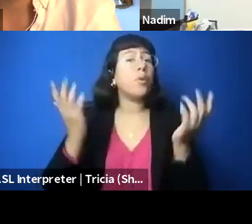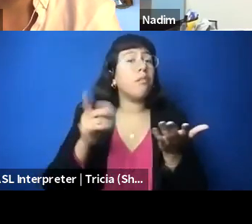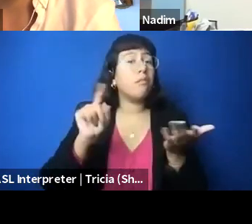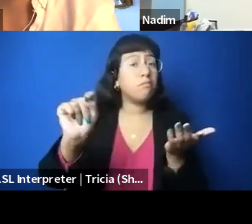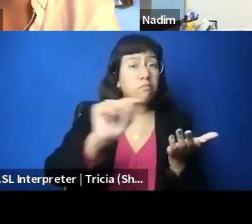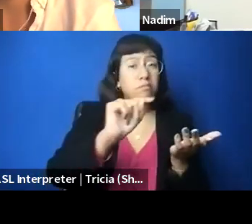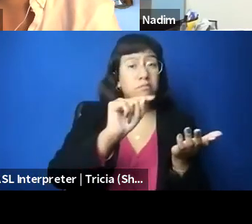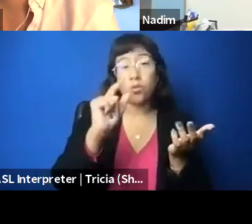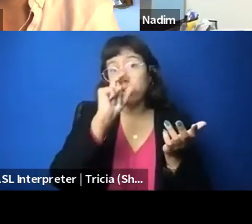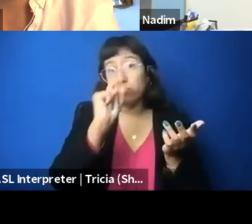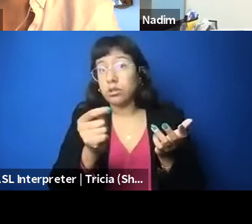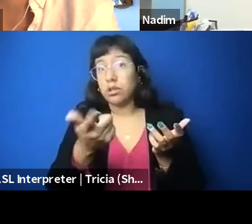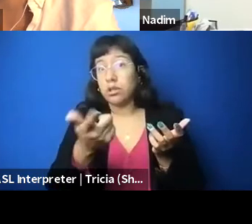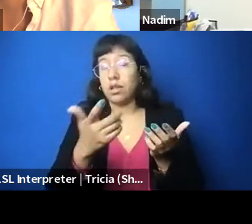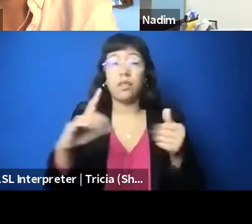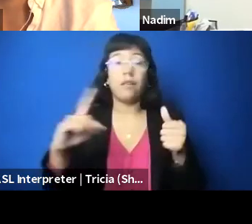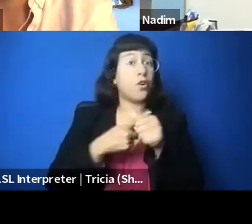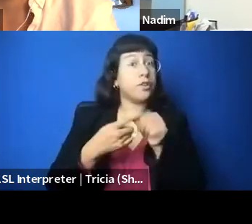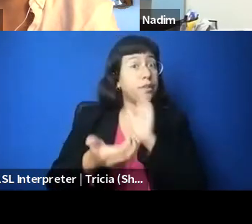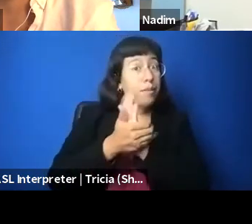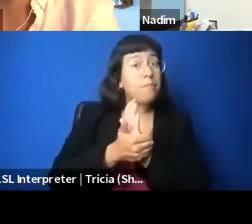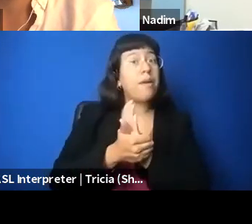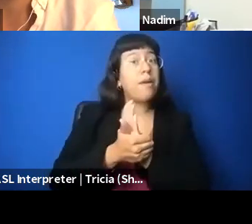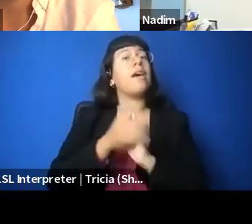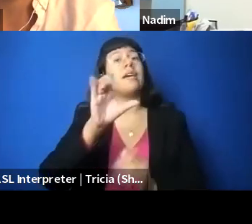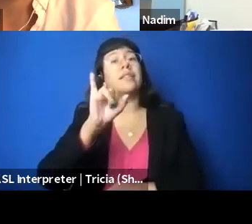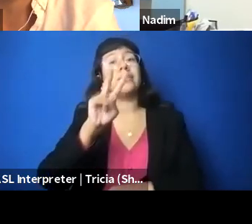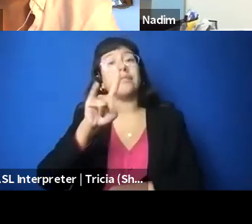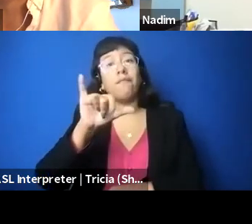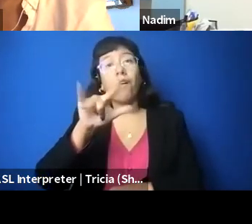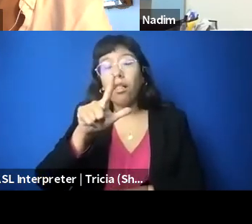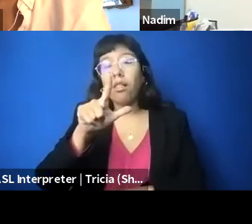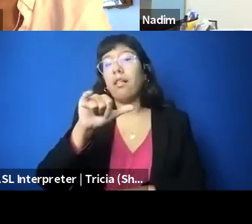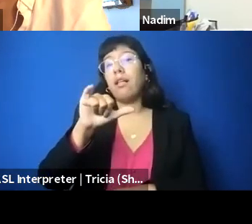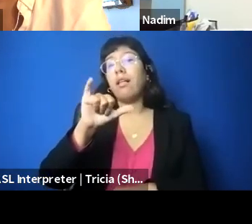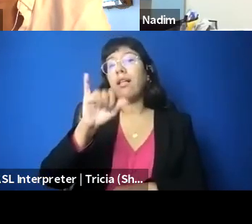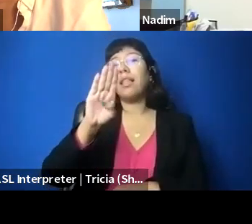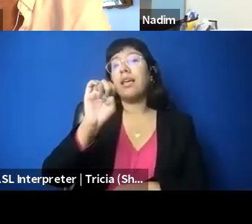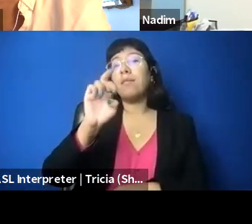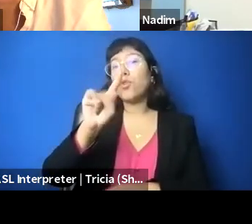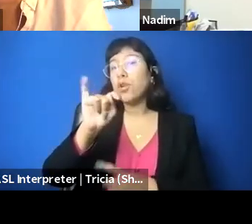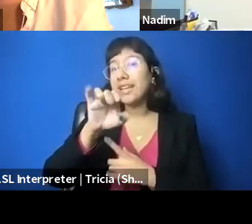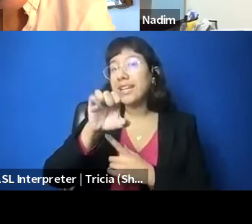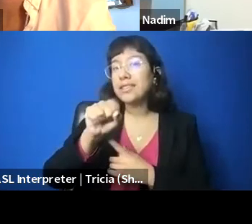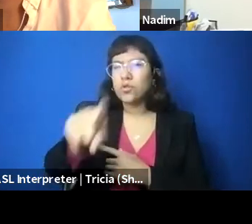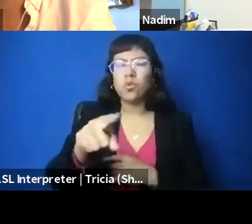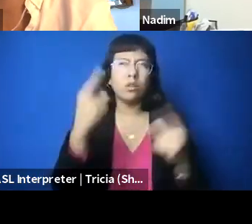sort of the First Amendment and civil liberties and sort of putting their legal minds to work around these issues is how do we start dismantling